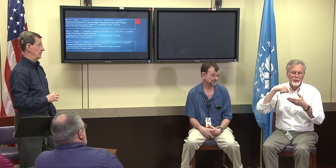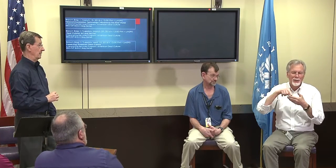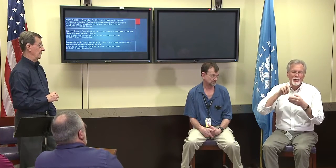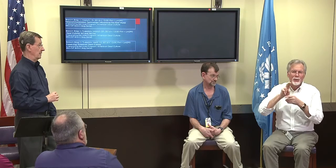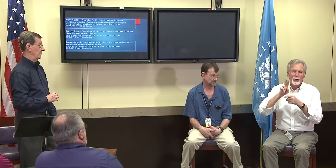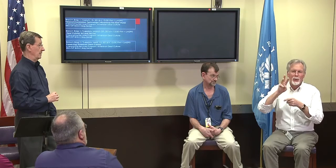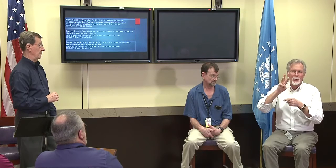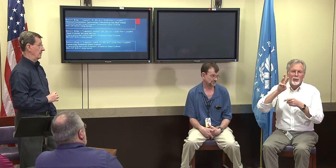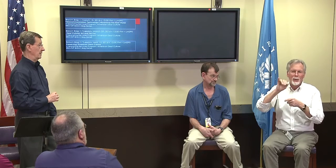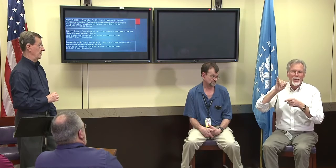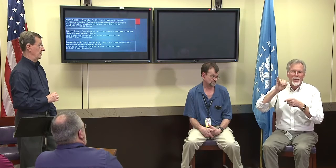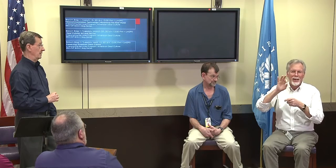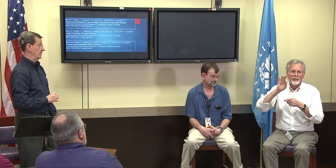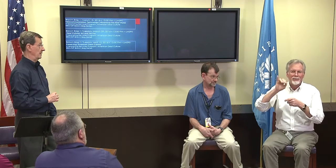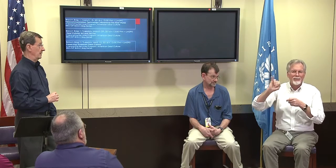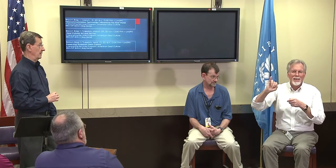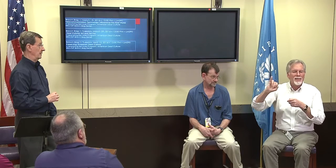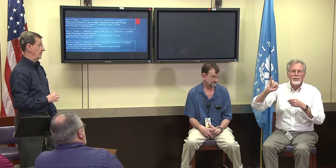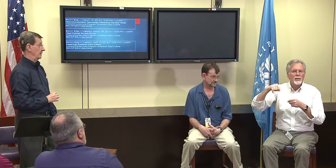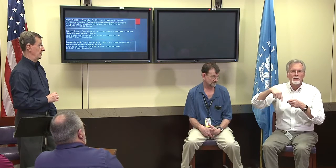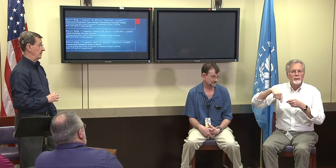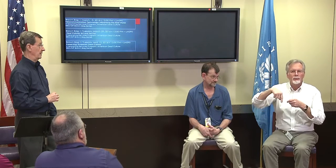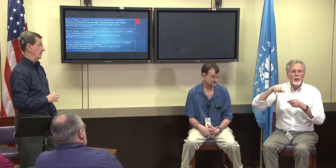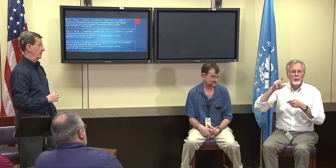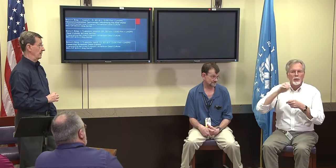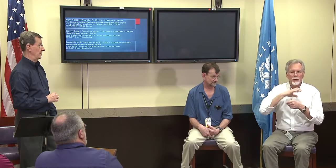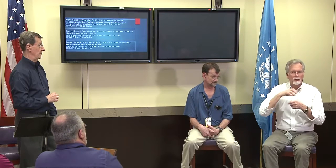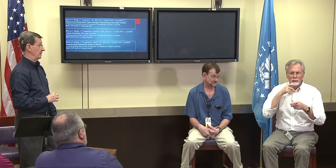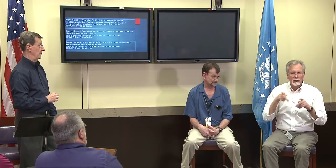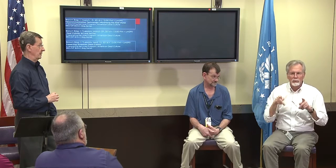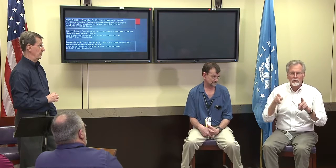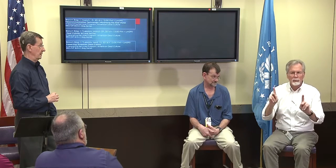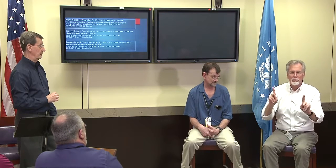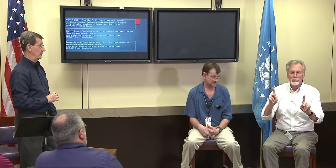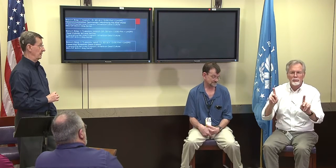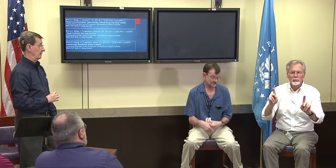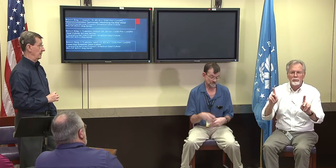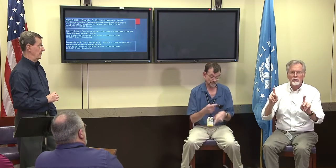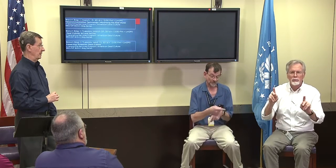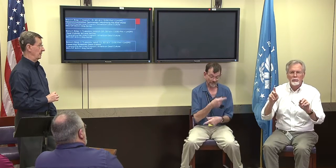Fred Pickering: You have to use the Wi-Fi if you're really here in the building, you can't get a good signal